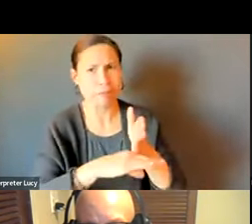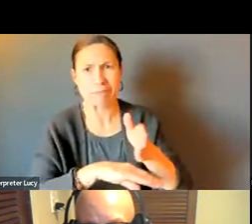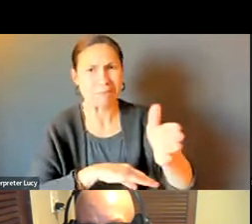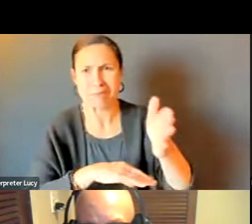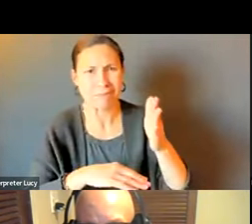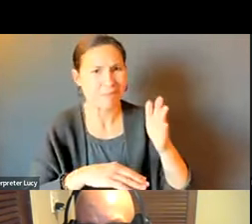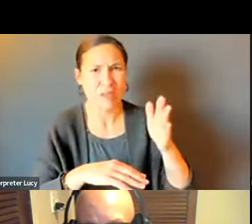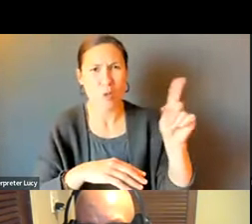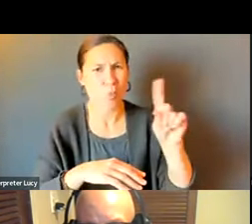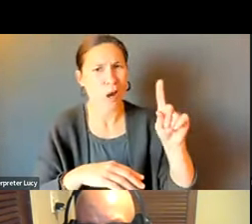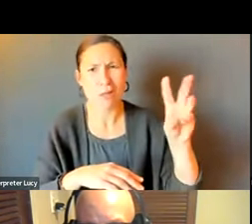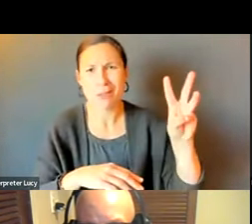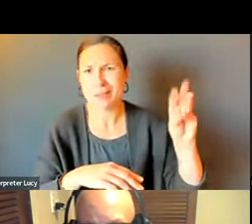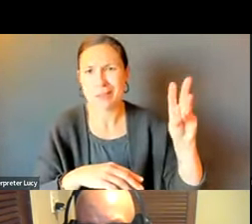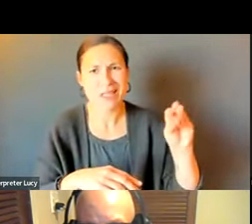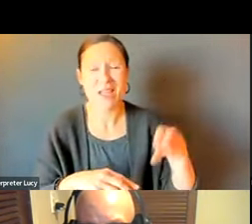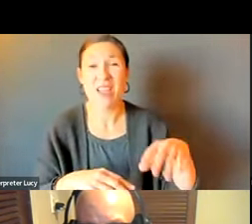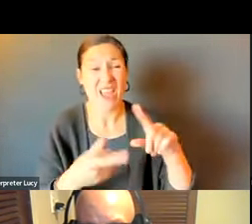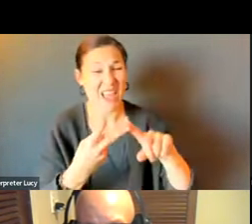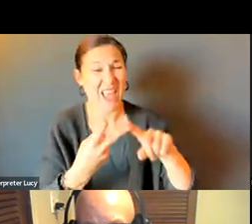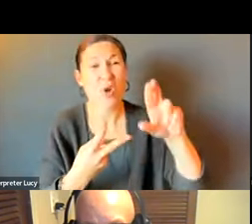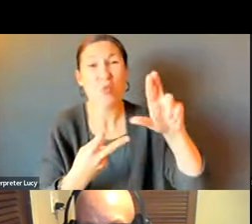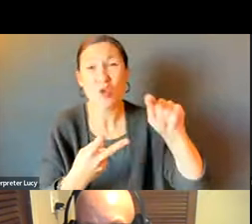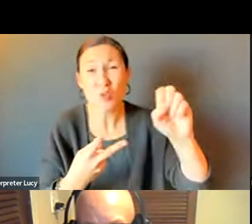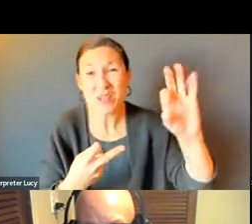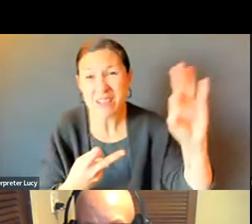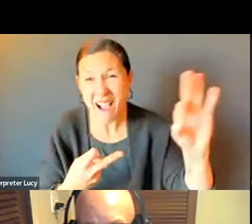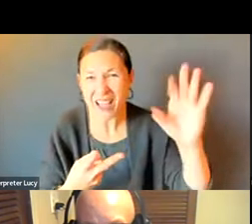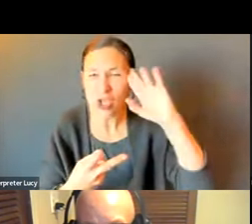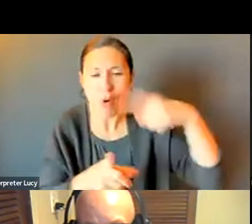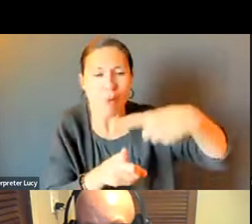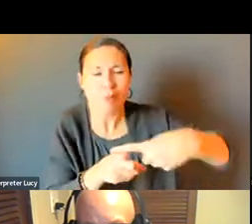PART TWO SNOW PROUD ON THE